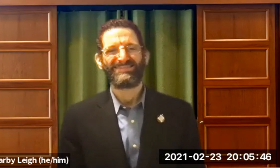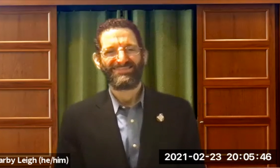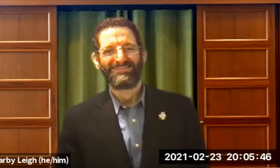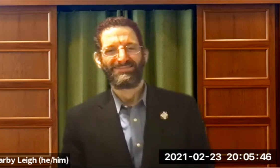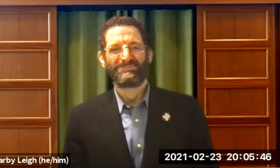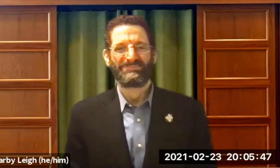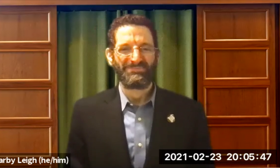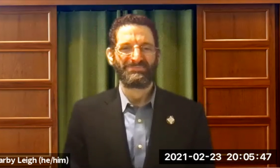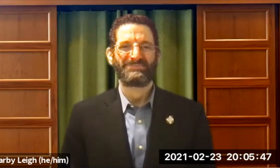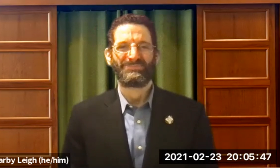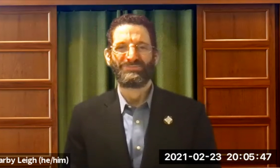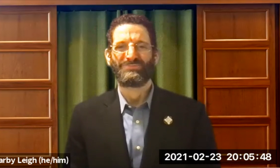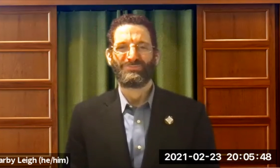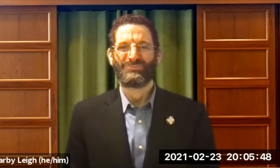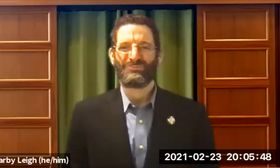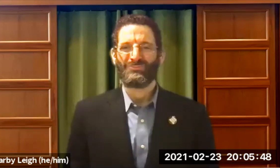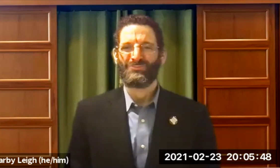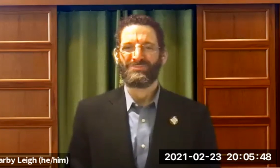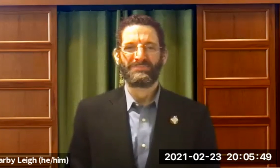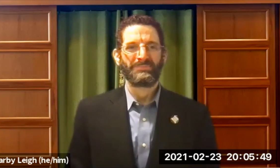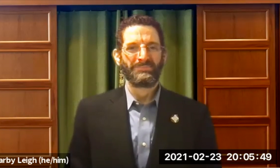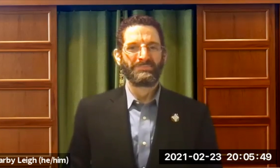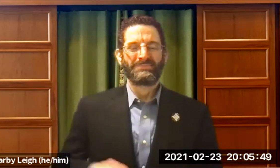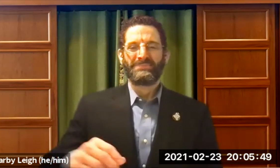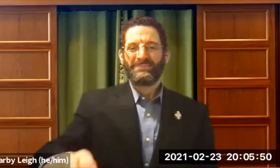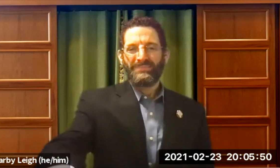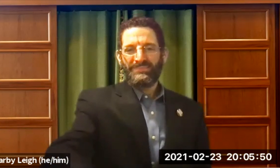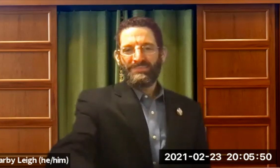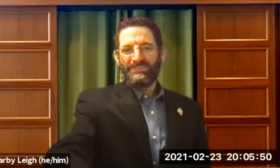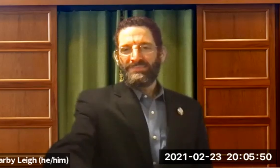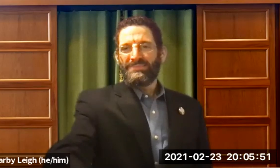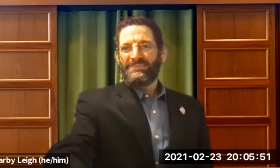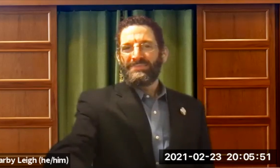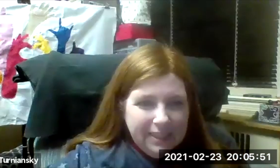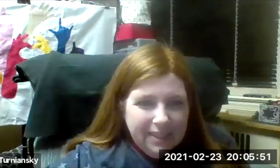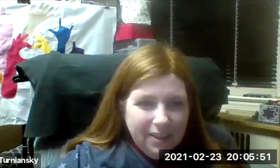Thank you so much, rabbi Leigh.